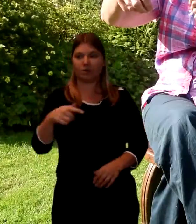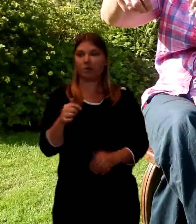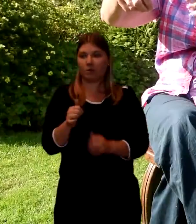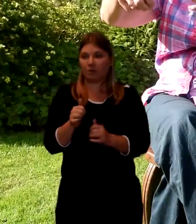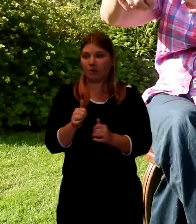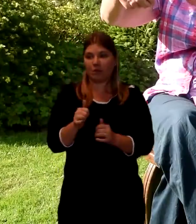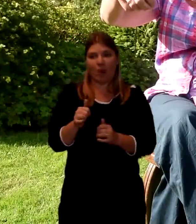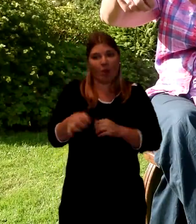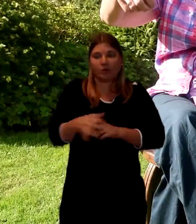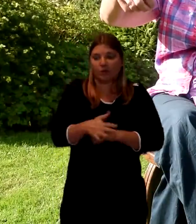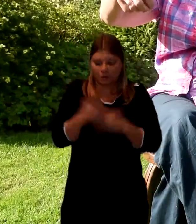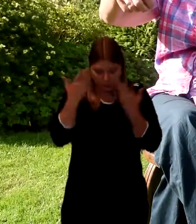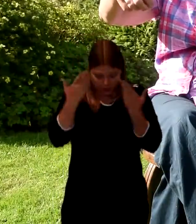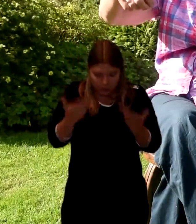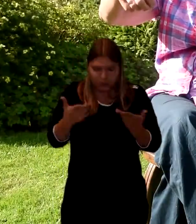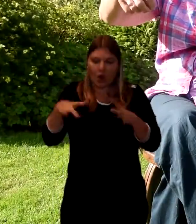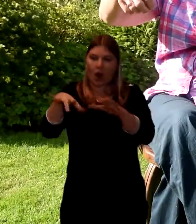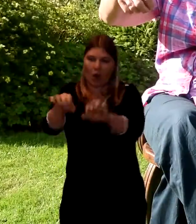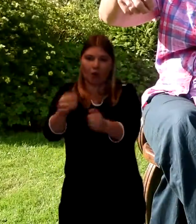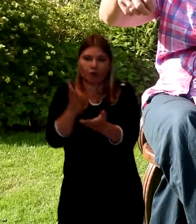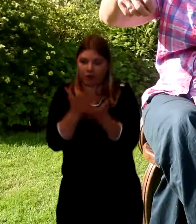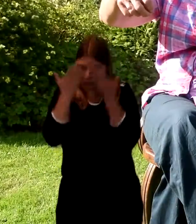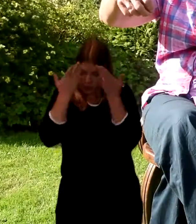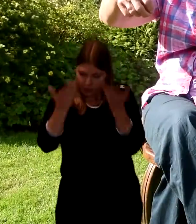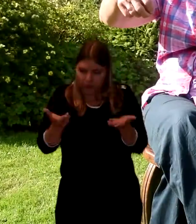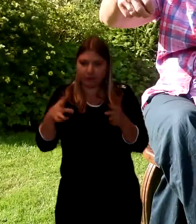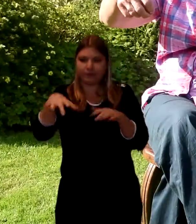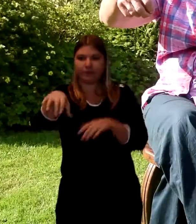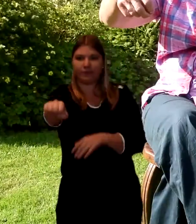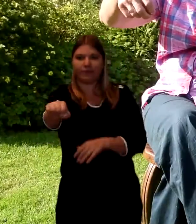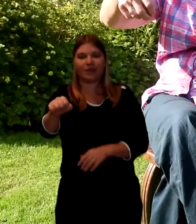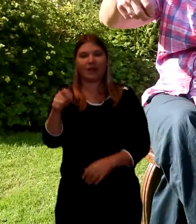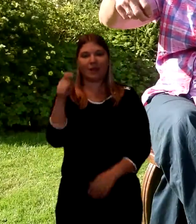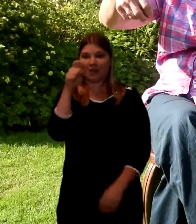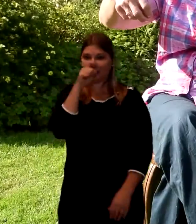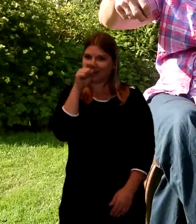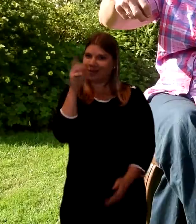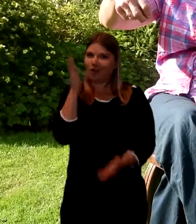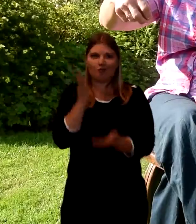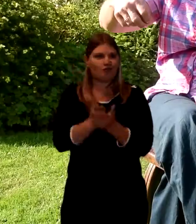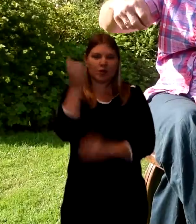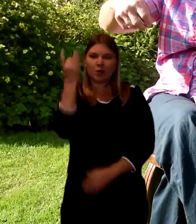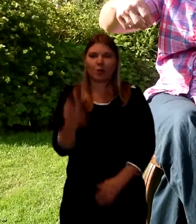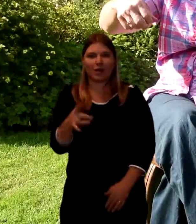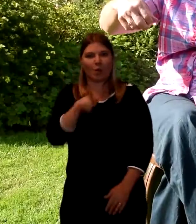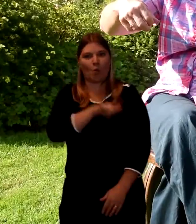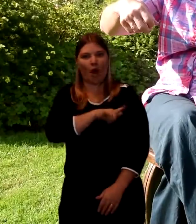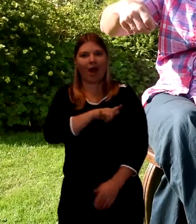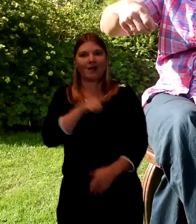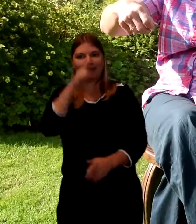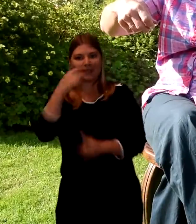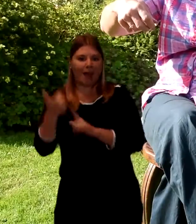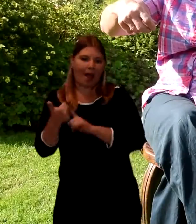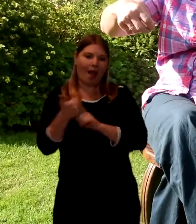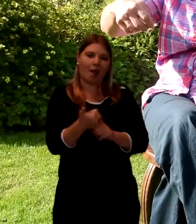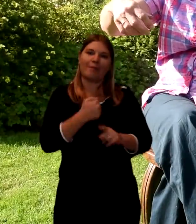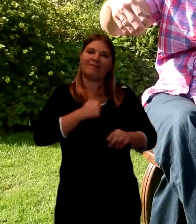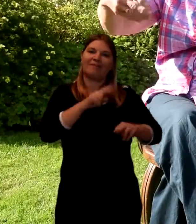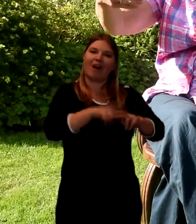And this seemed to be... my sister was amazingly, probably unique in helping my father hold a cord.